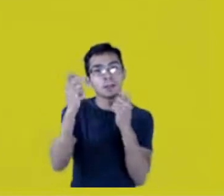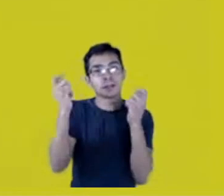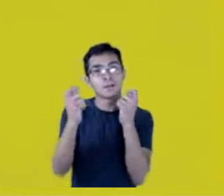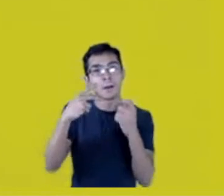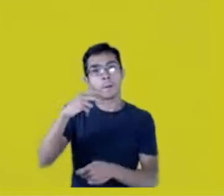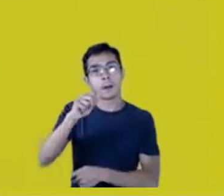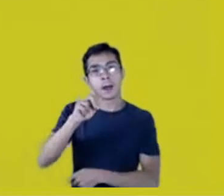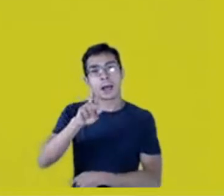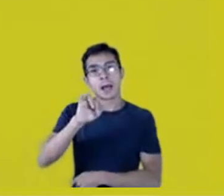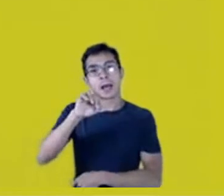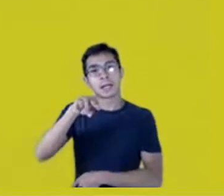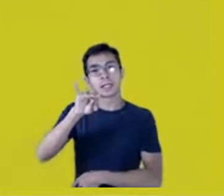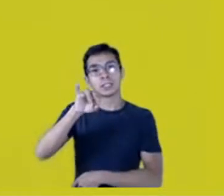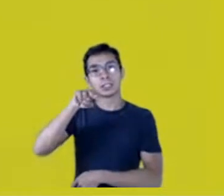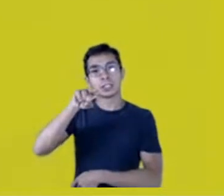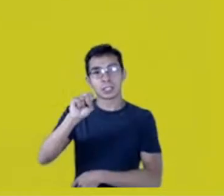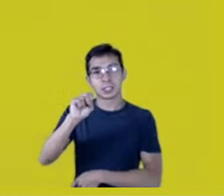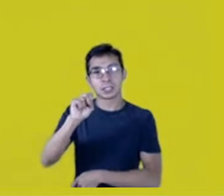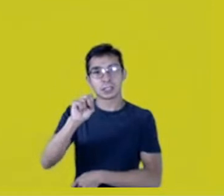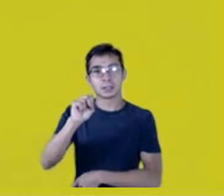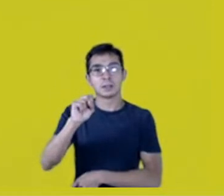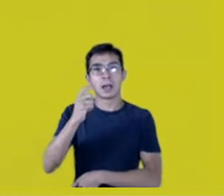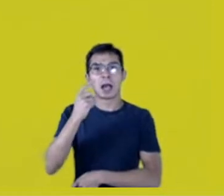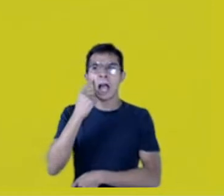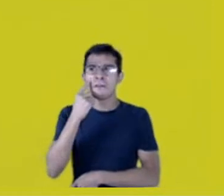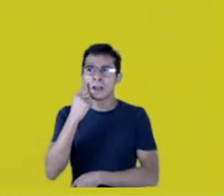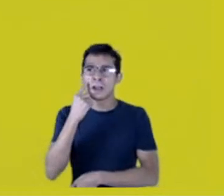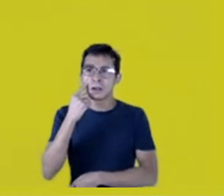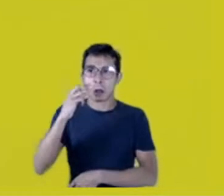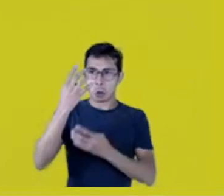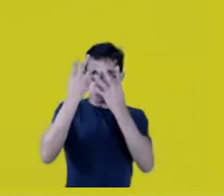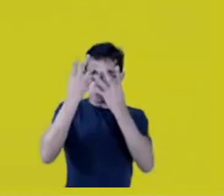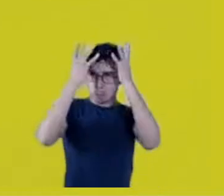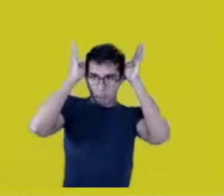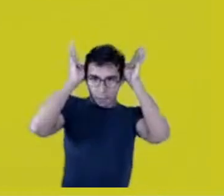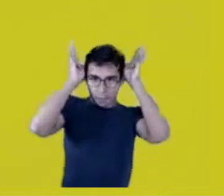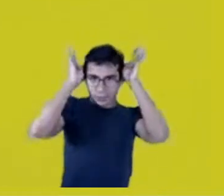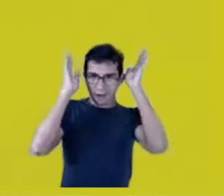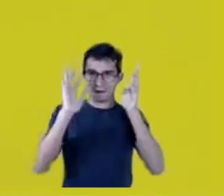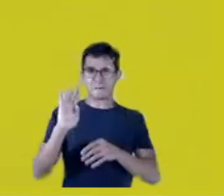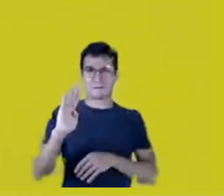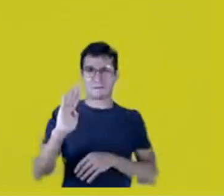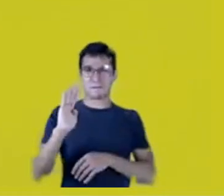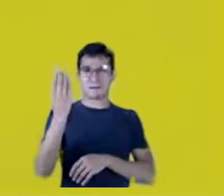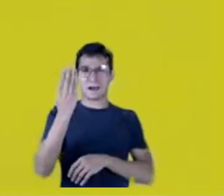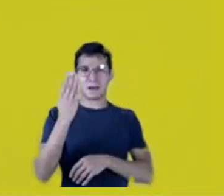fake cunhãs, fake shamans, but all of them using Native headdresses,